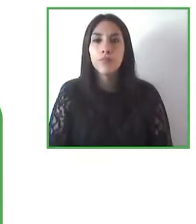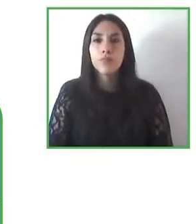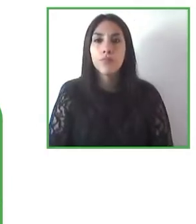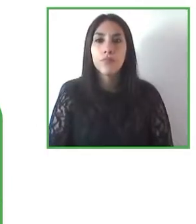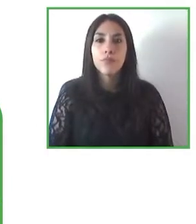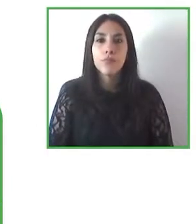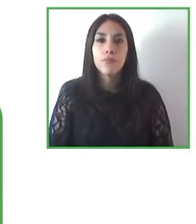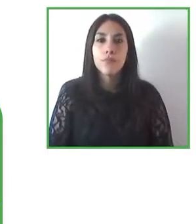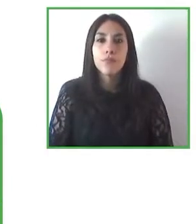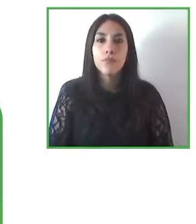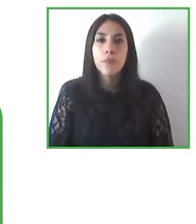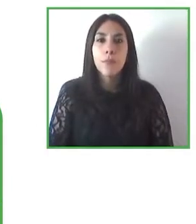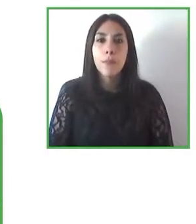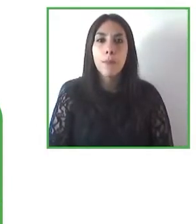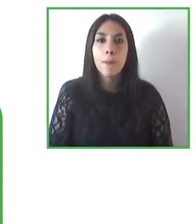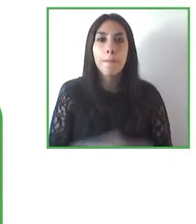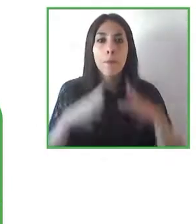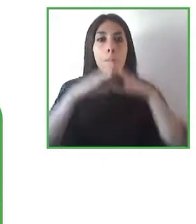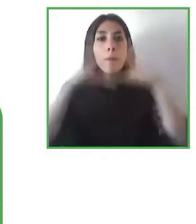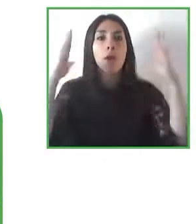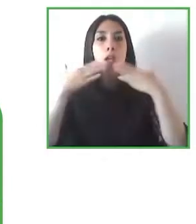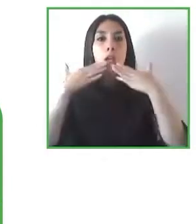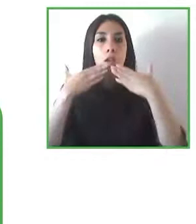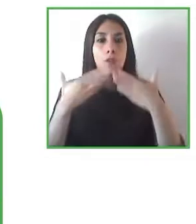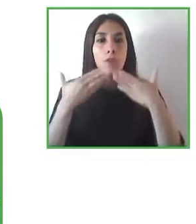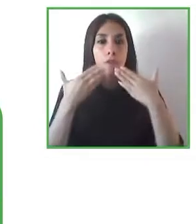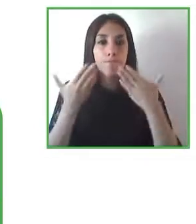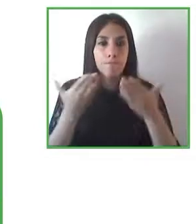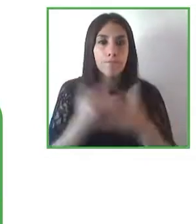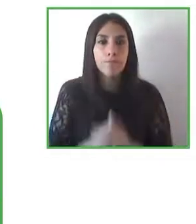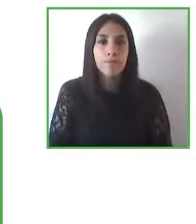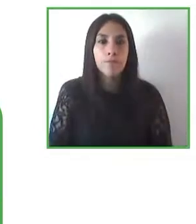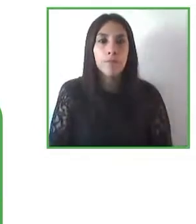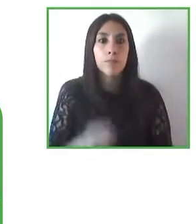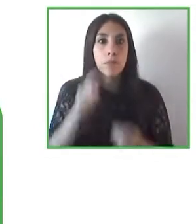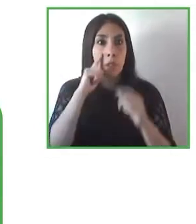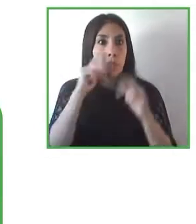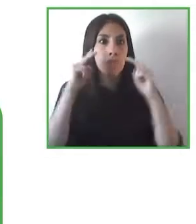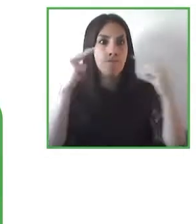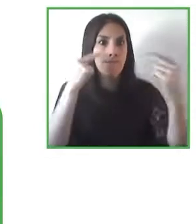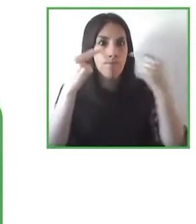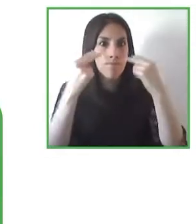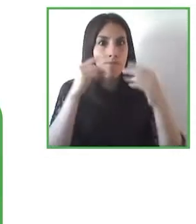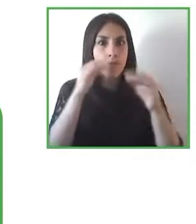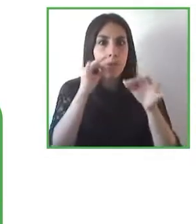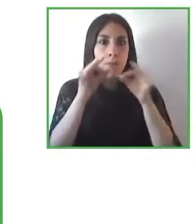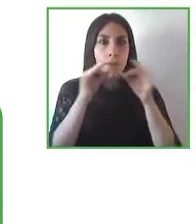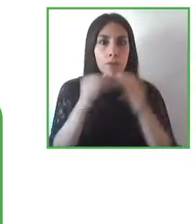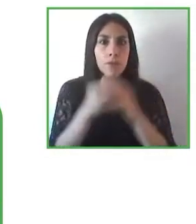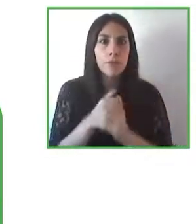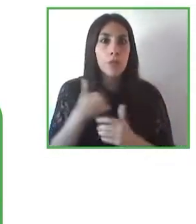So for the summary what I’d like to point out is that with excess acceleration